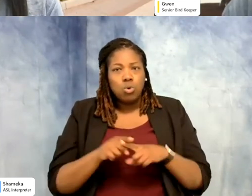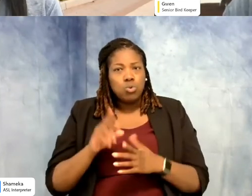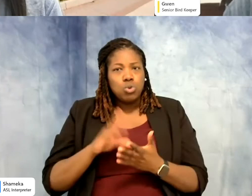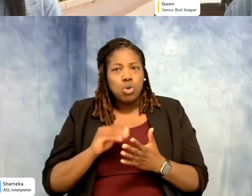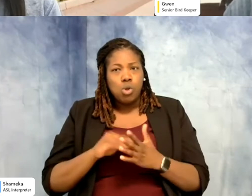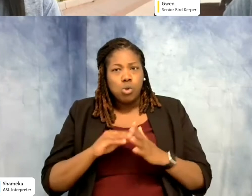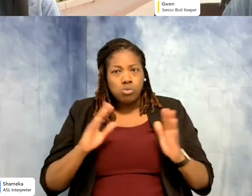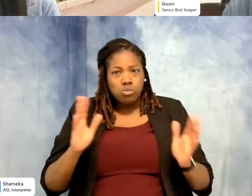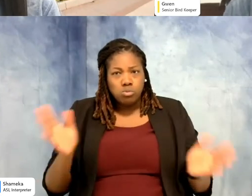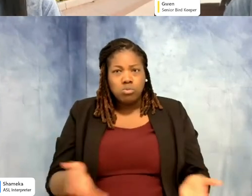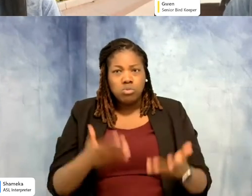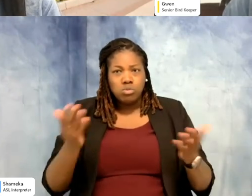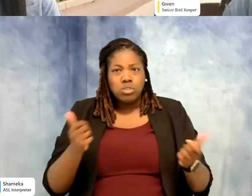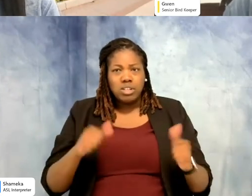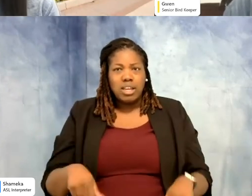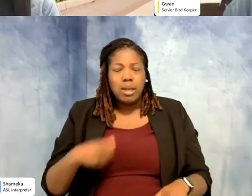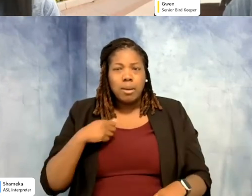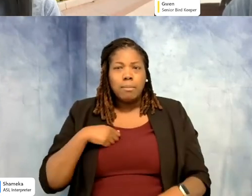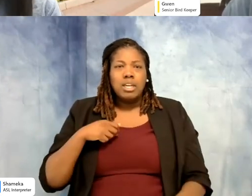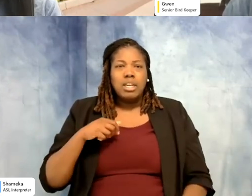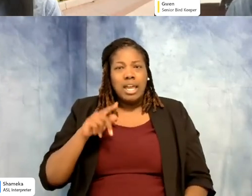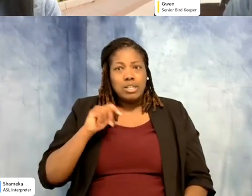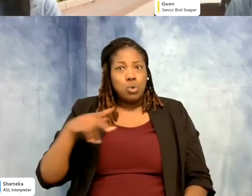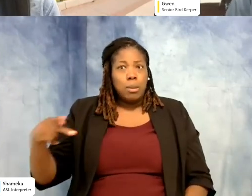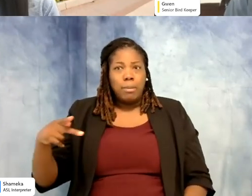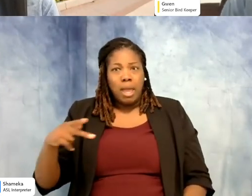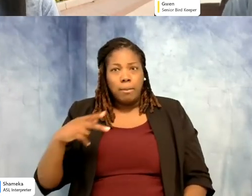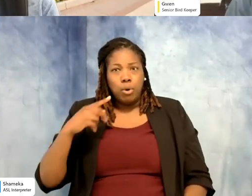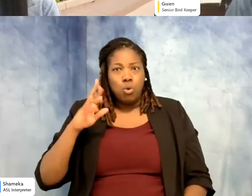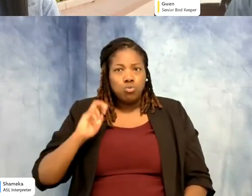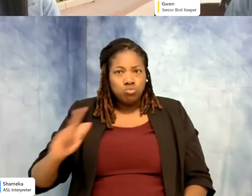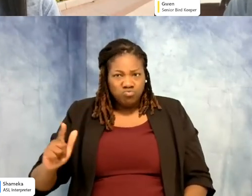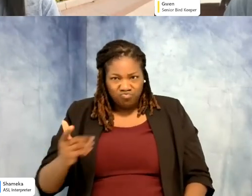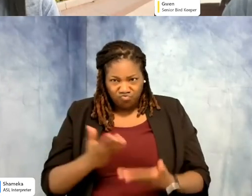something as simple as a toilet paper roll with paper towels stuffed in it or shredded paper.